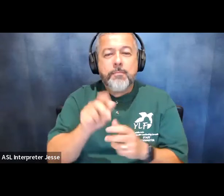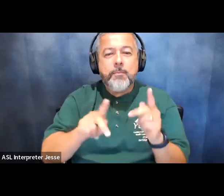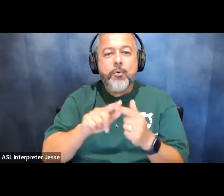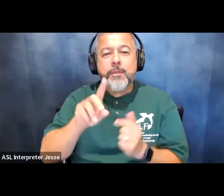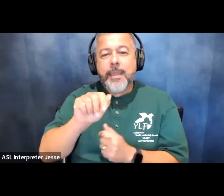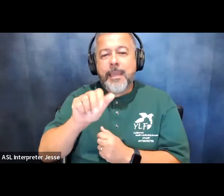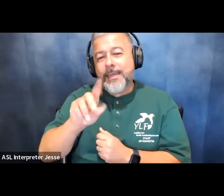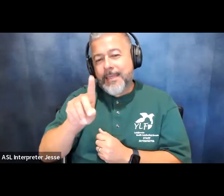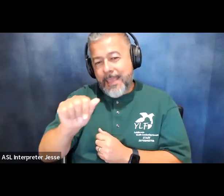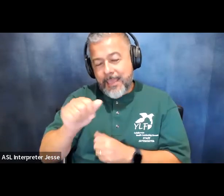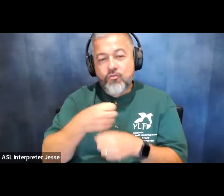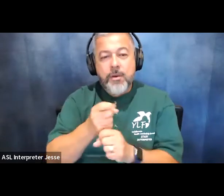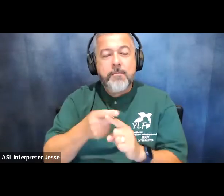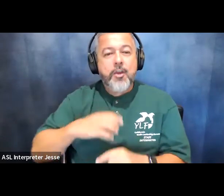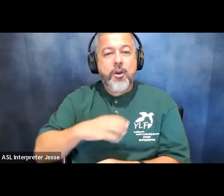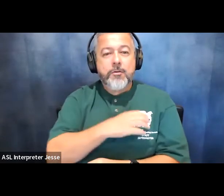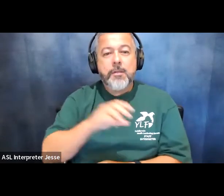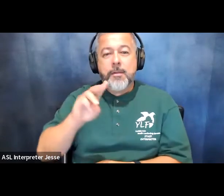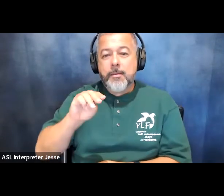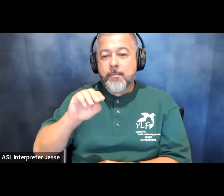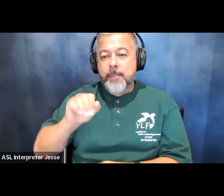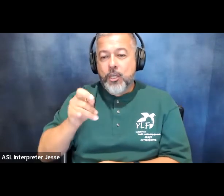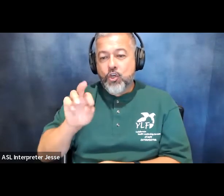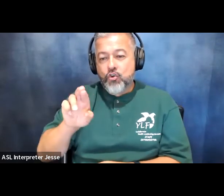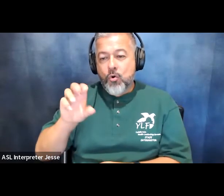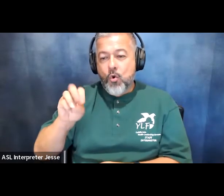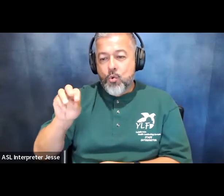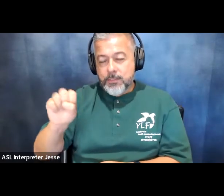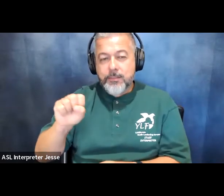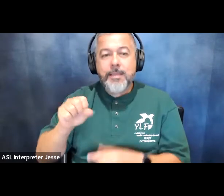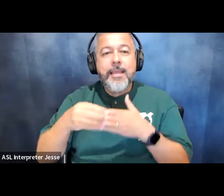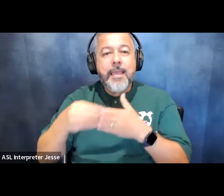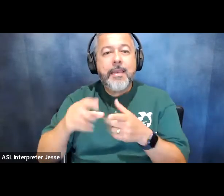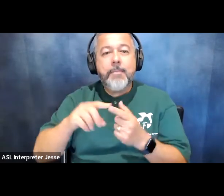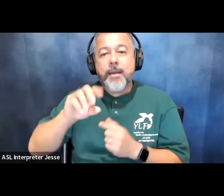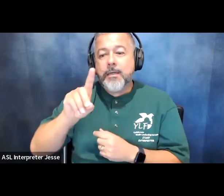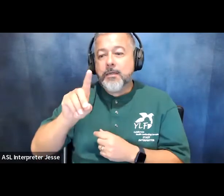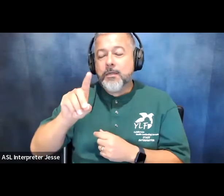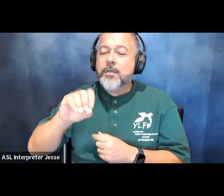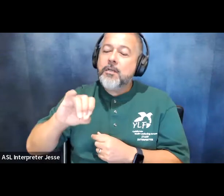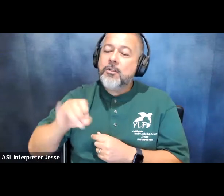created by congressman major owens headed by justin dart jr which would be the beginning of